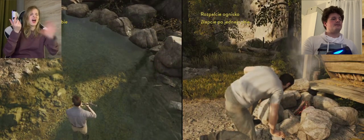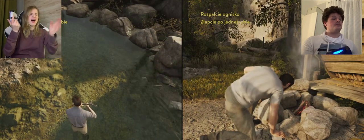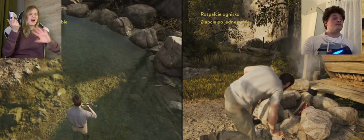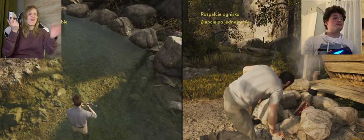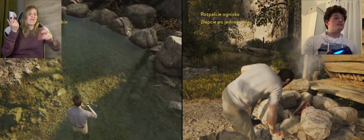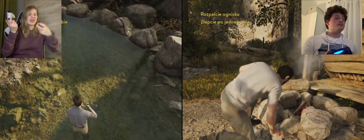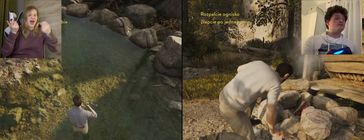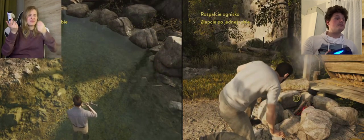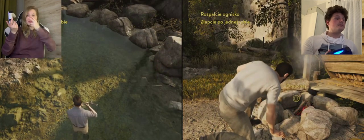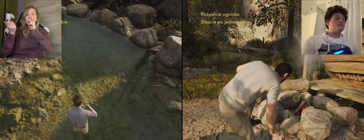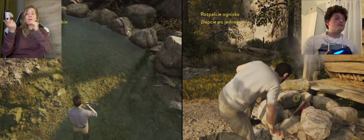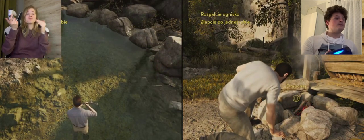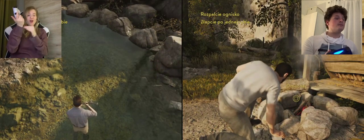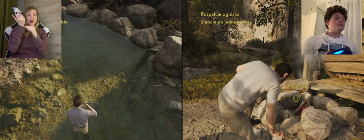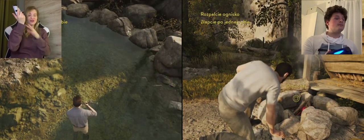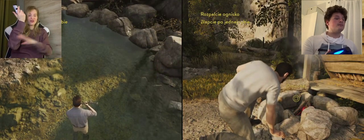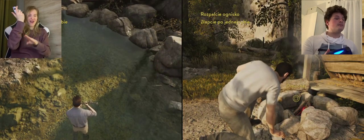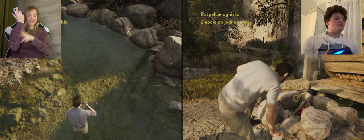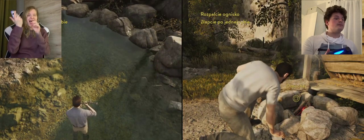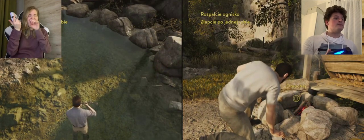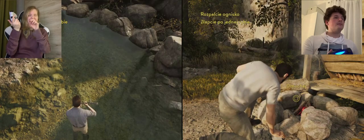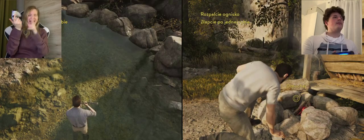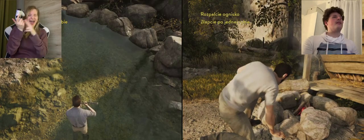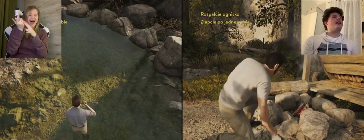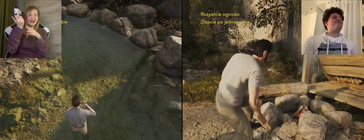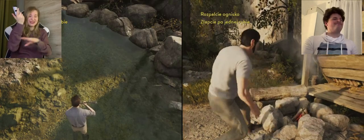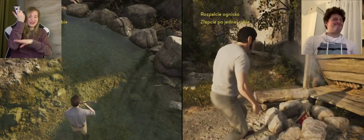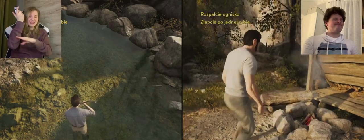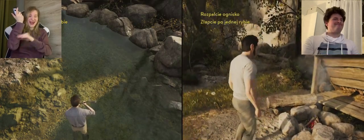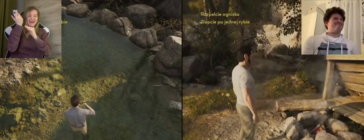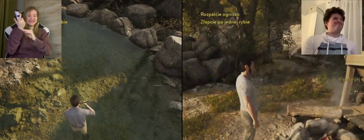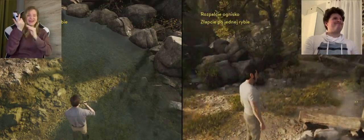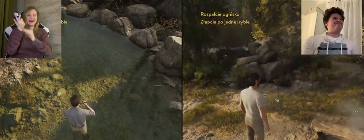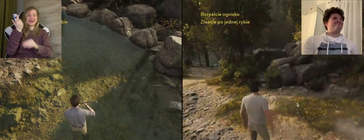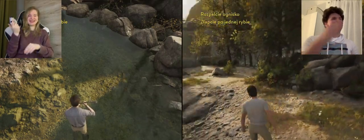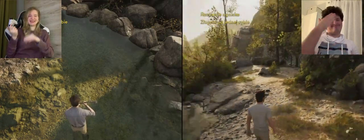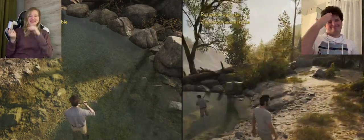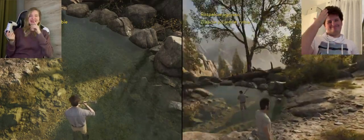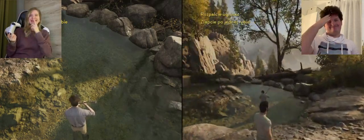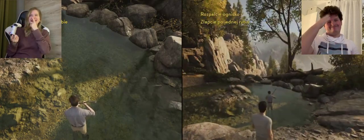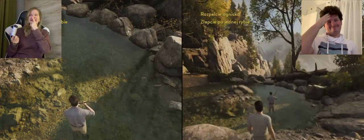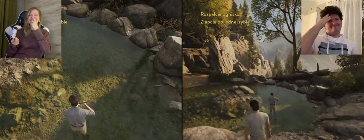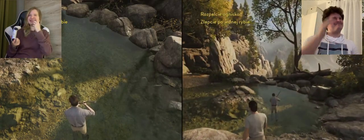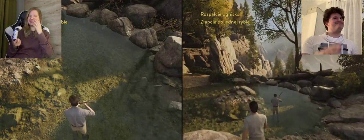K: what are you looking at ???? It says it needs a tree and you don't do anything? A: Whoops ....